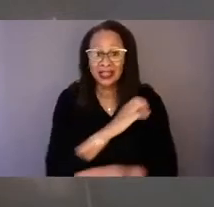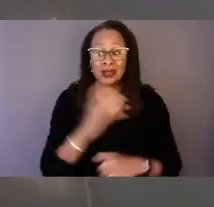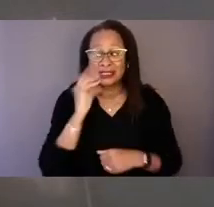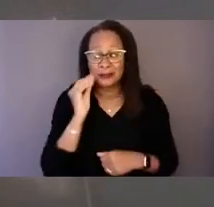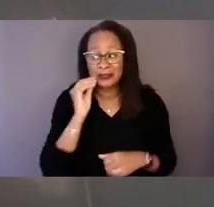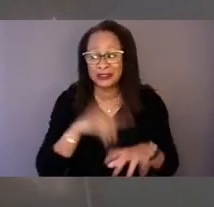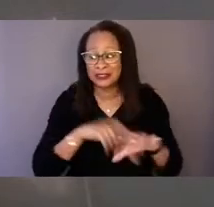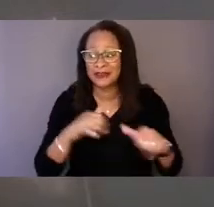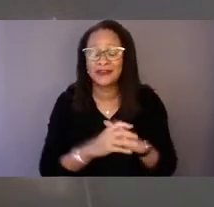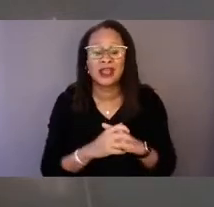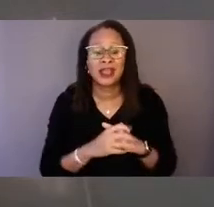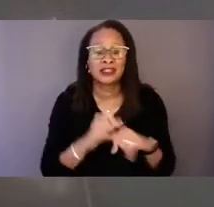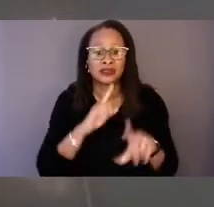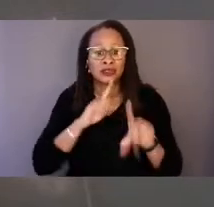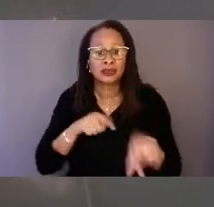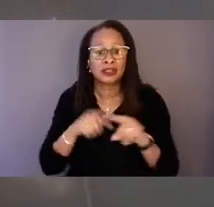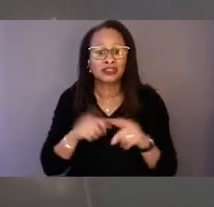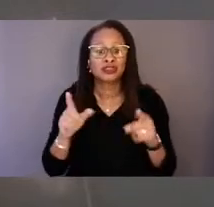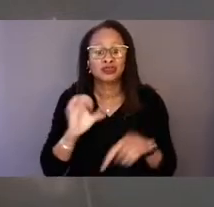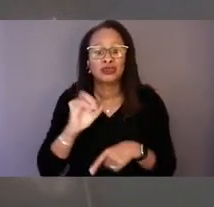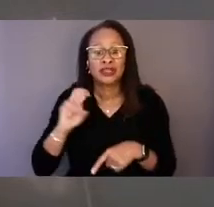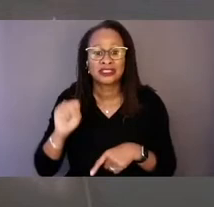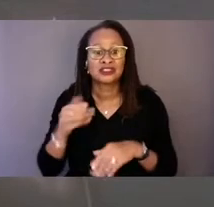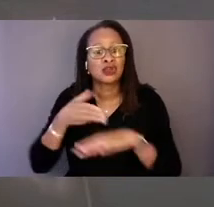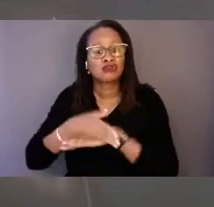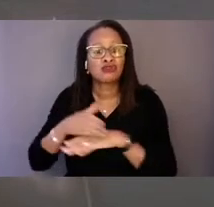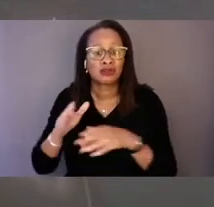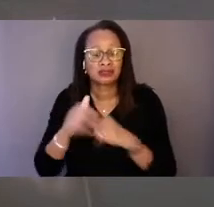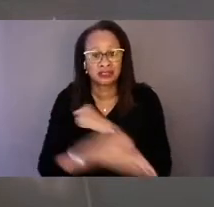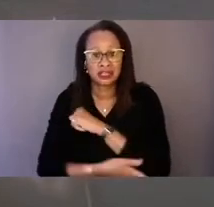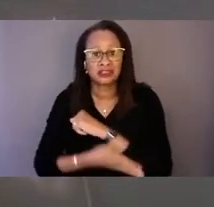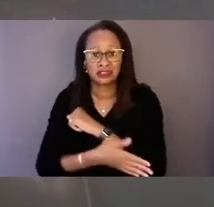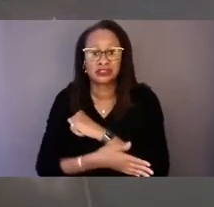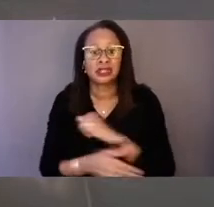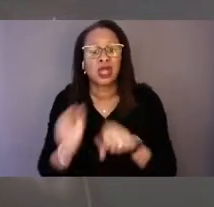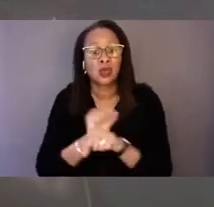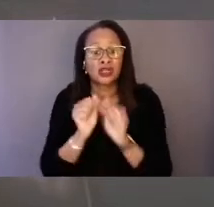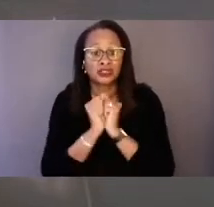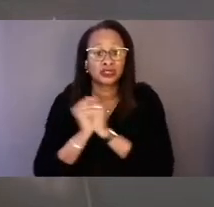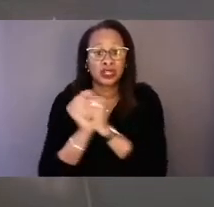working collaboratively to identify and address public health needs